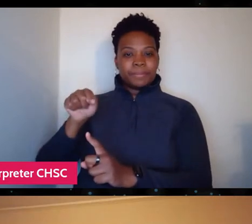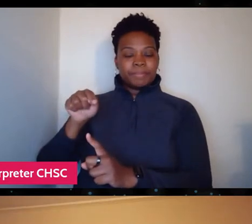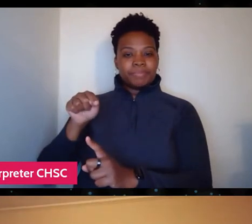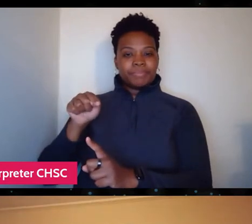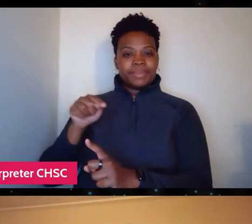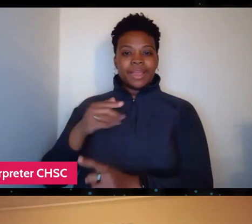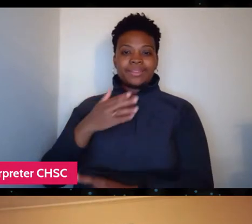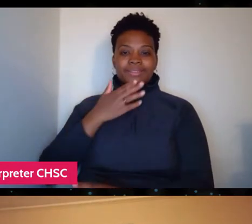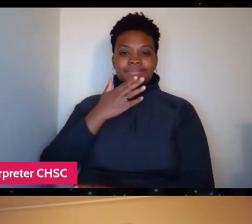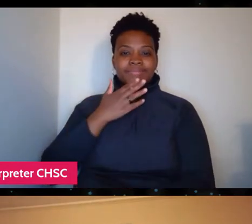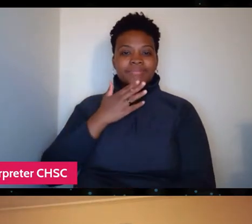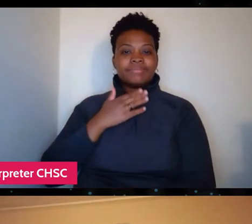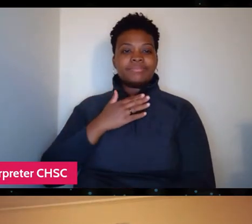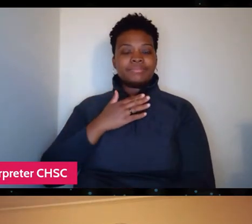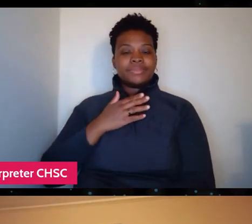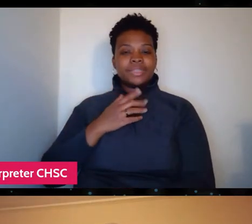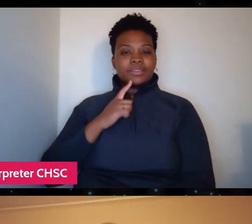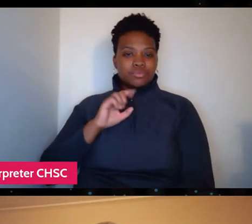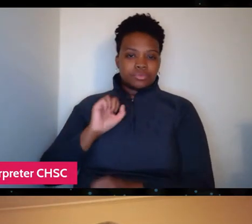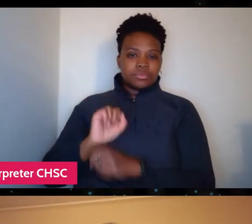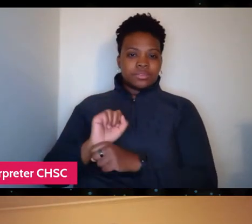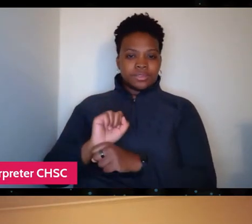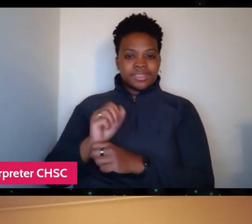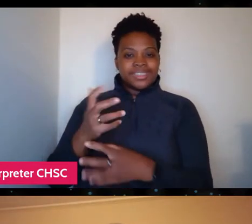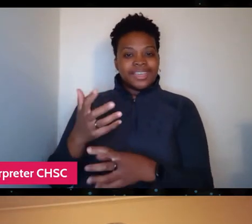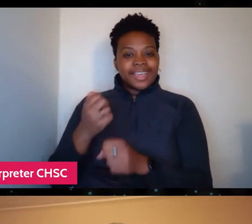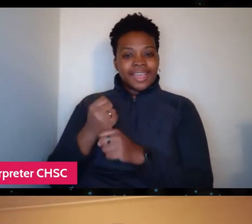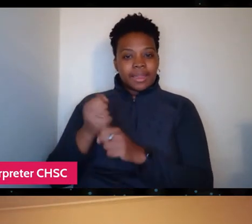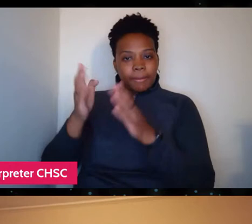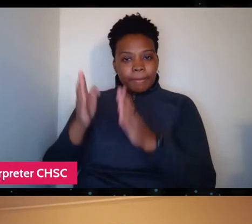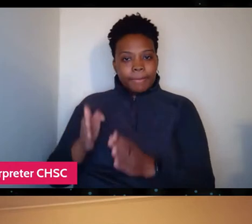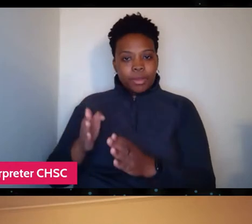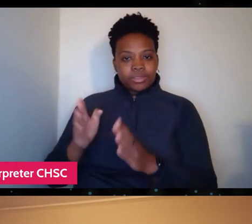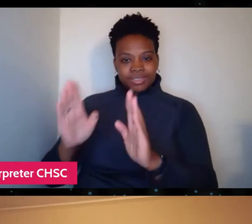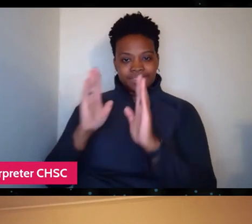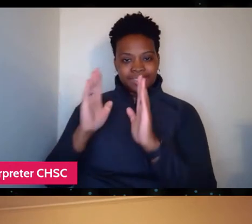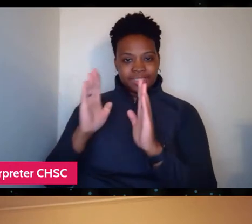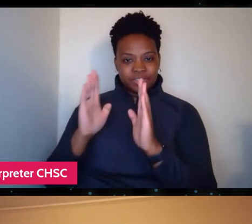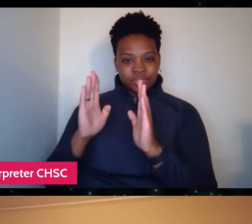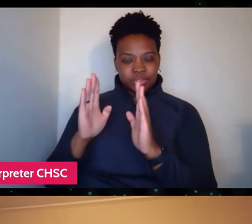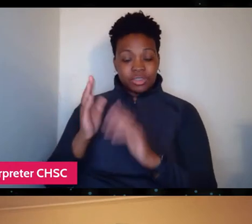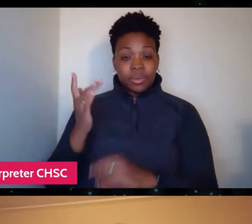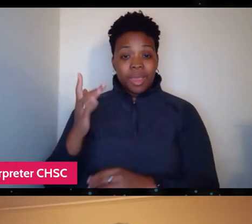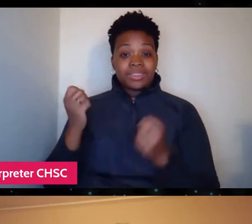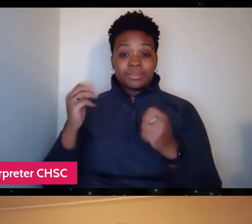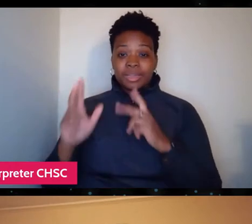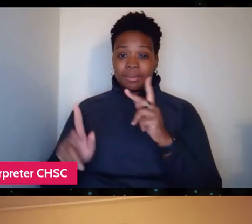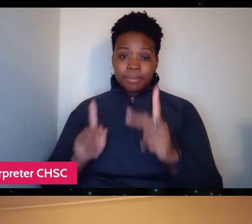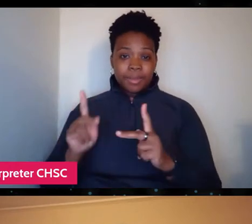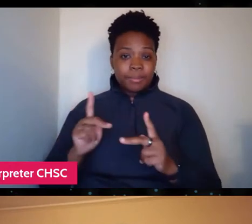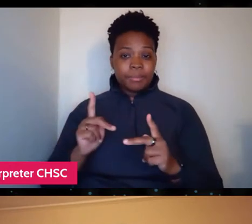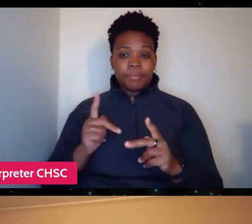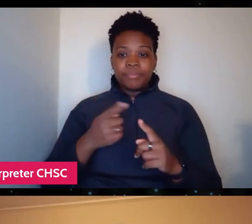and the authenticity to get so much attention because so many people that coming from the background